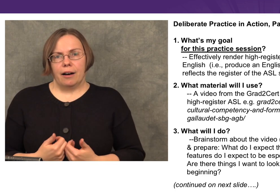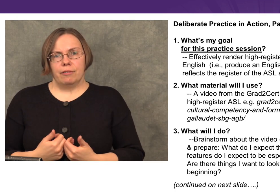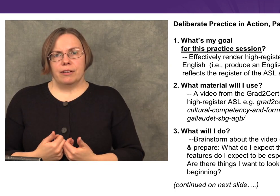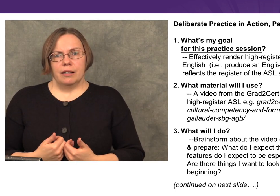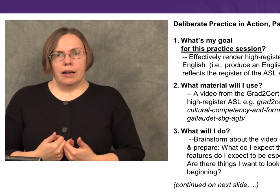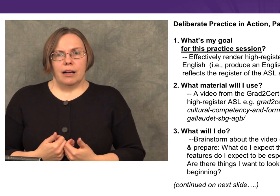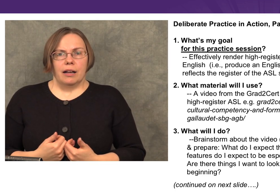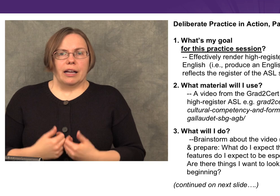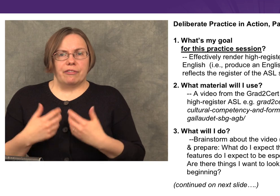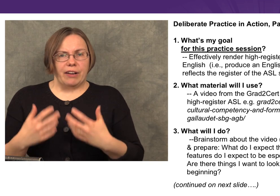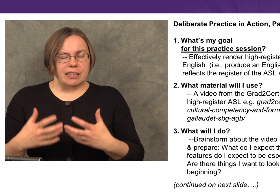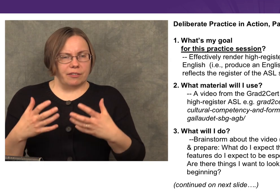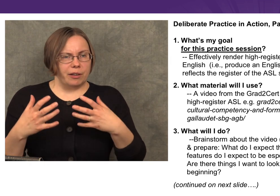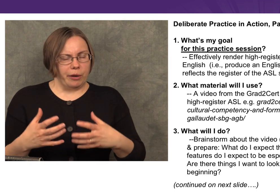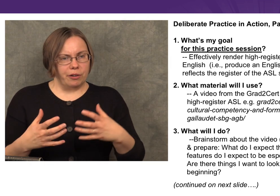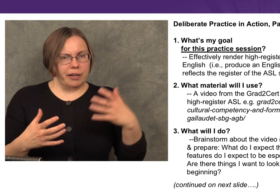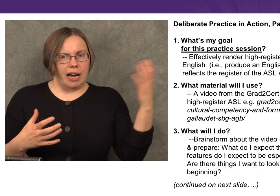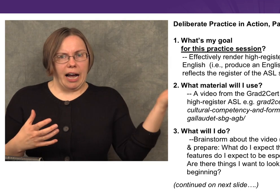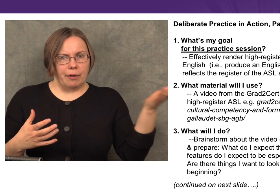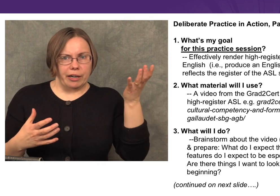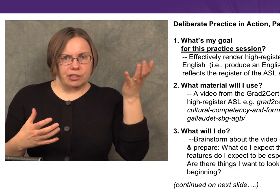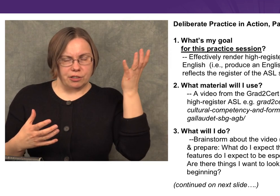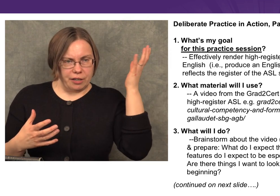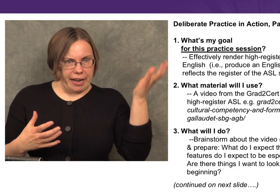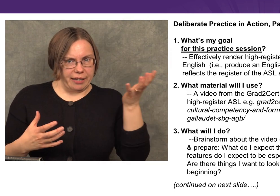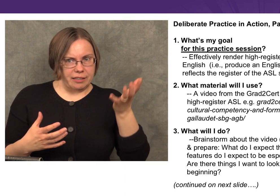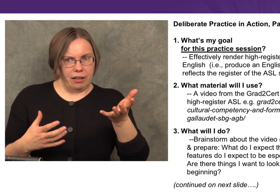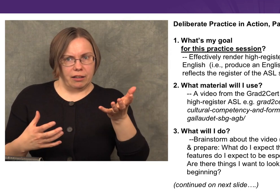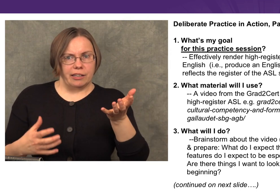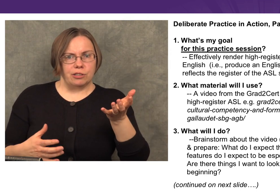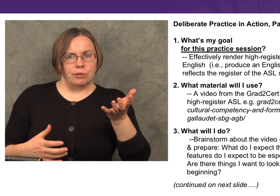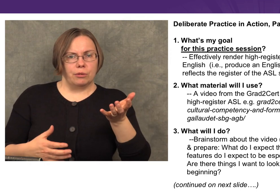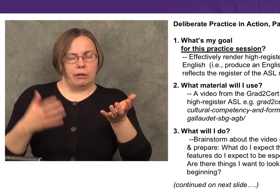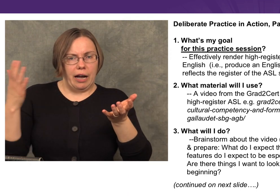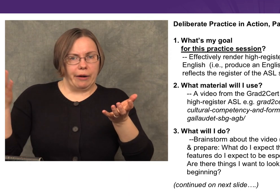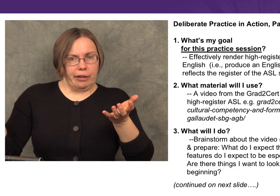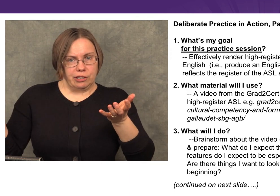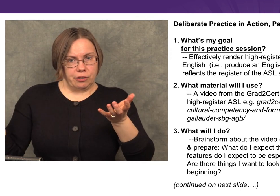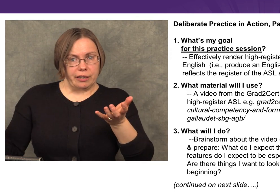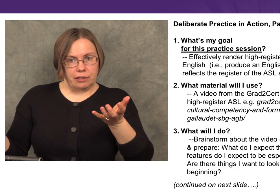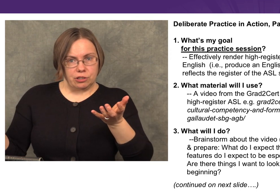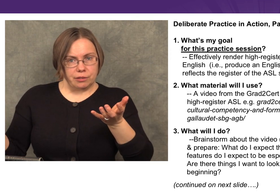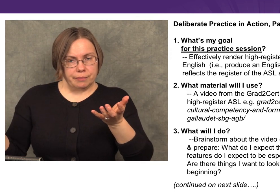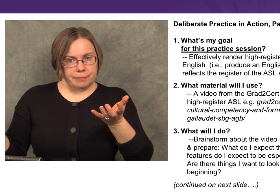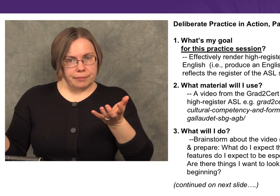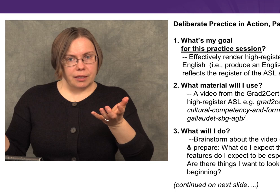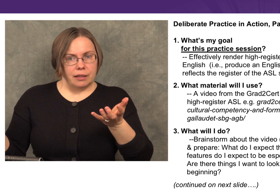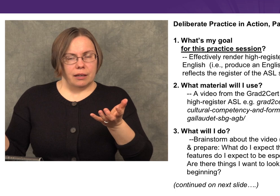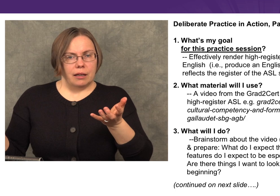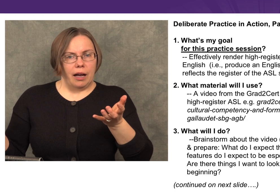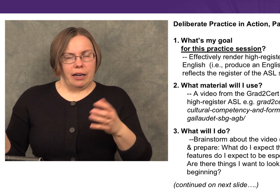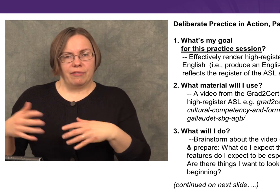of effectively rendering high-register ASL into high-register English. I find material.